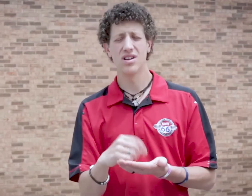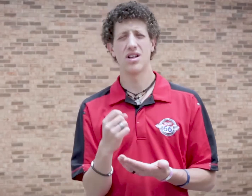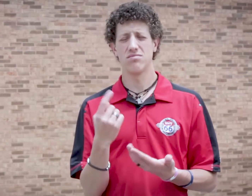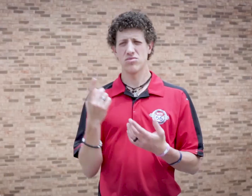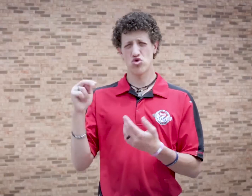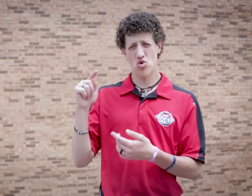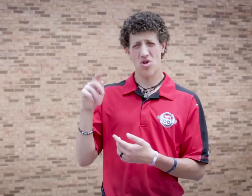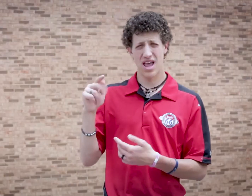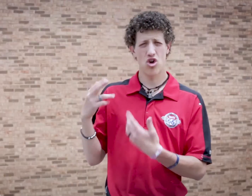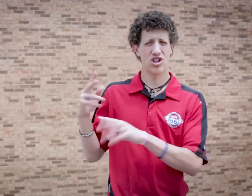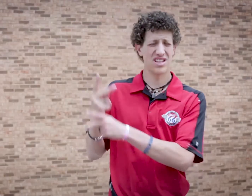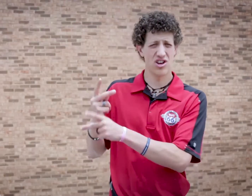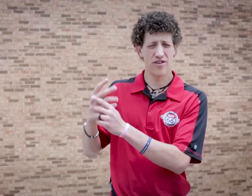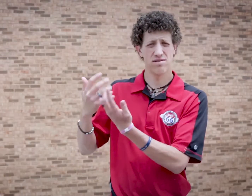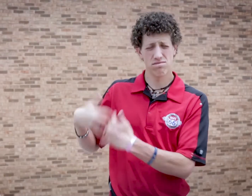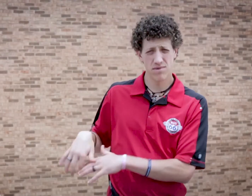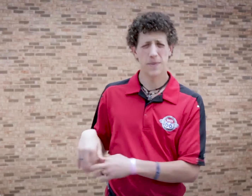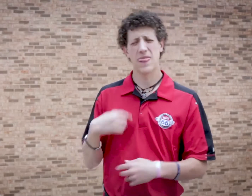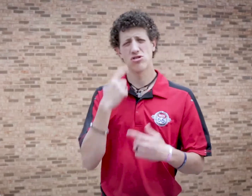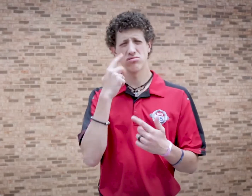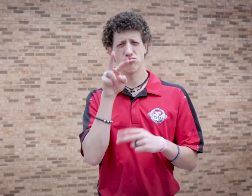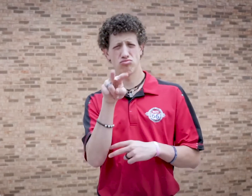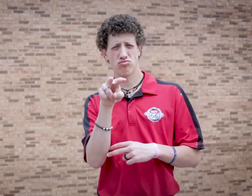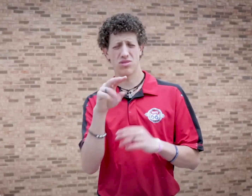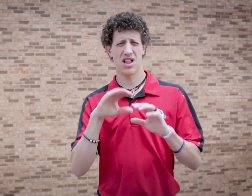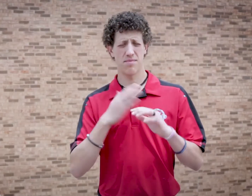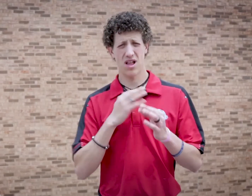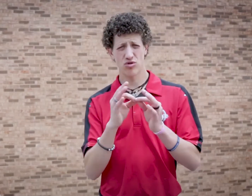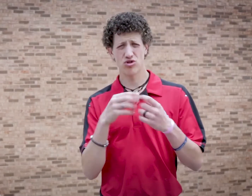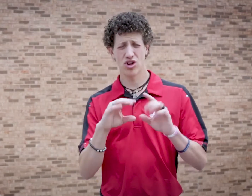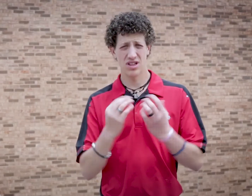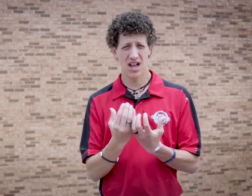Having the note taker allowed me to attend to the interpreter during class.